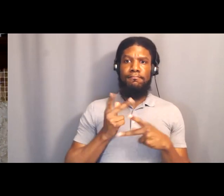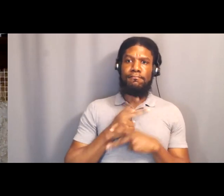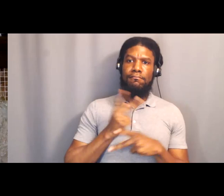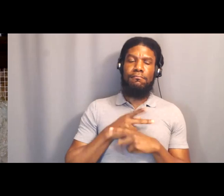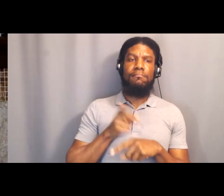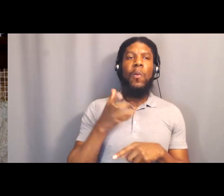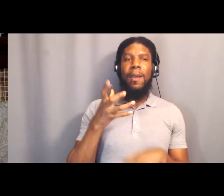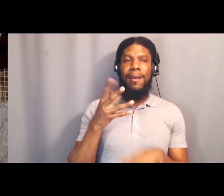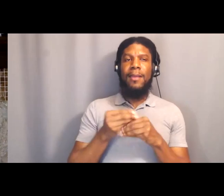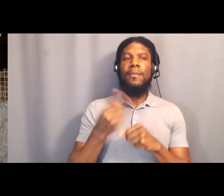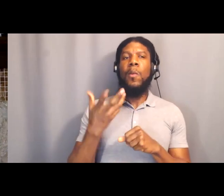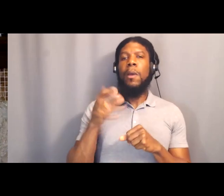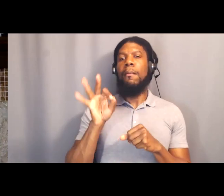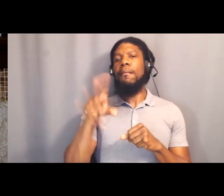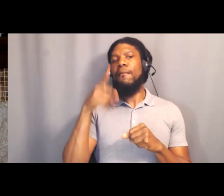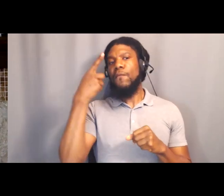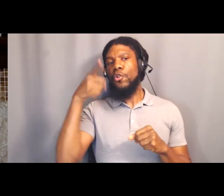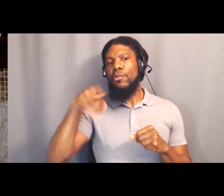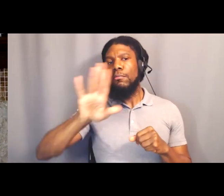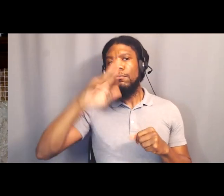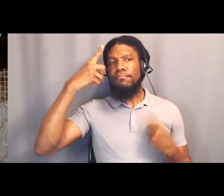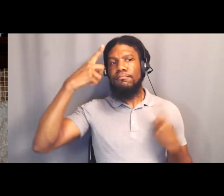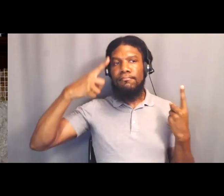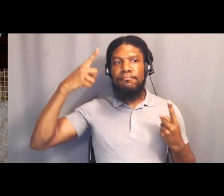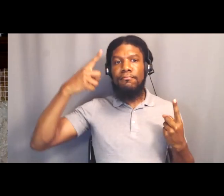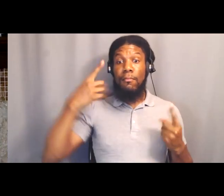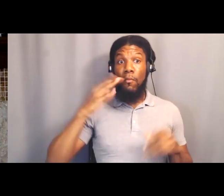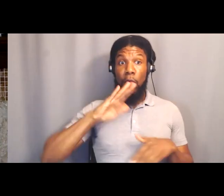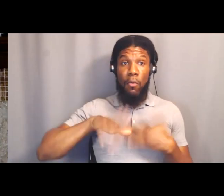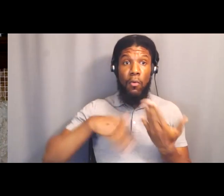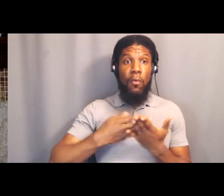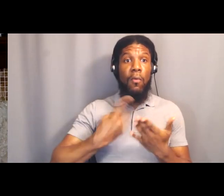is that we all need to use our voice, our body and our resources.